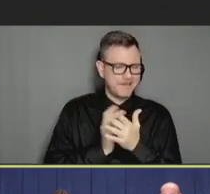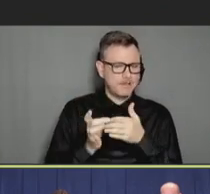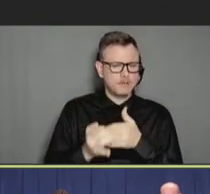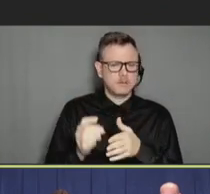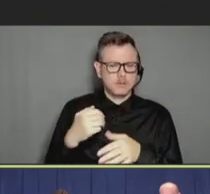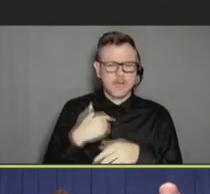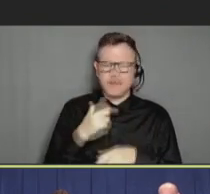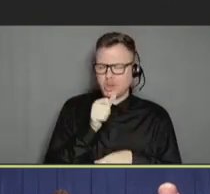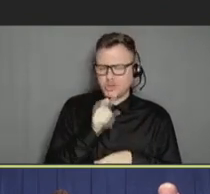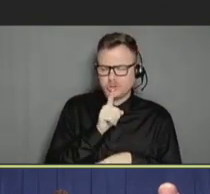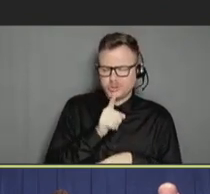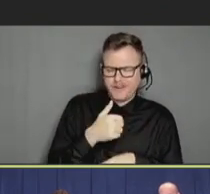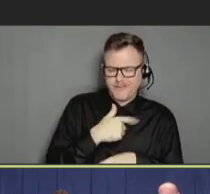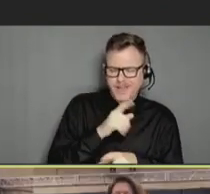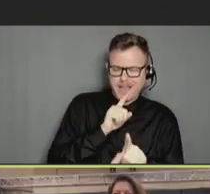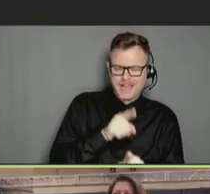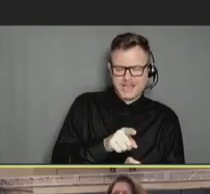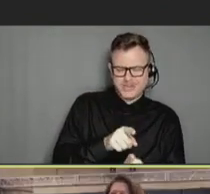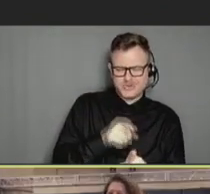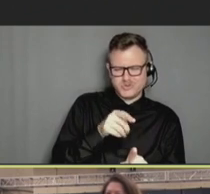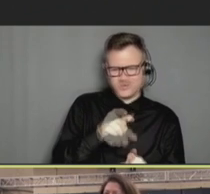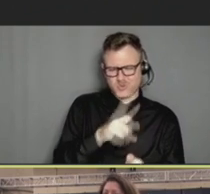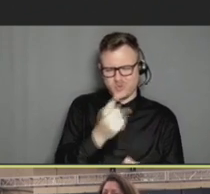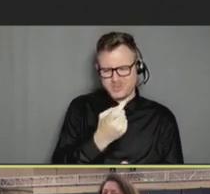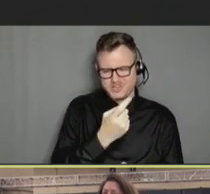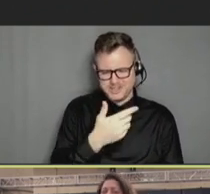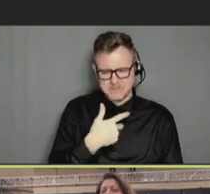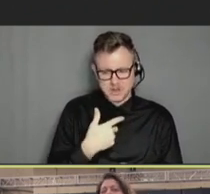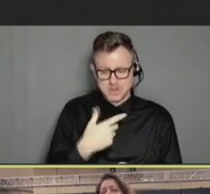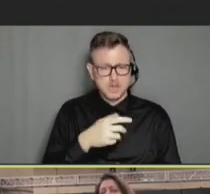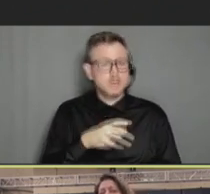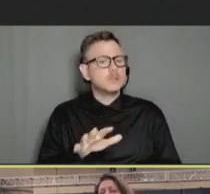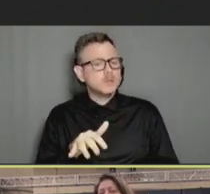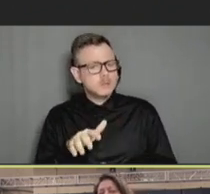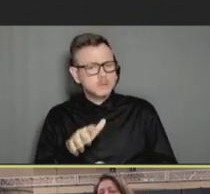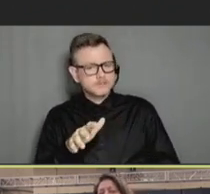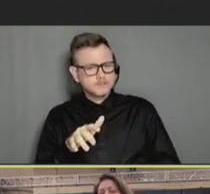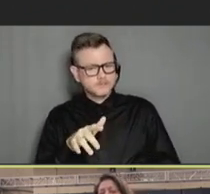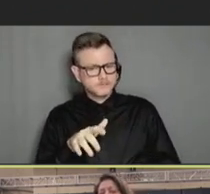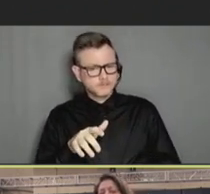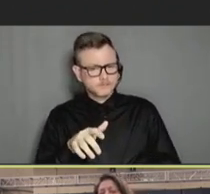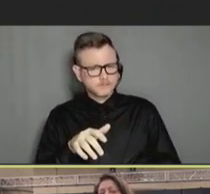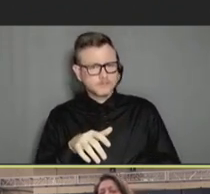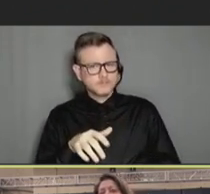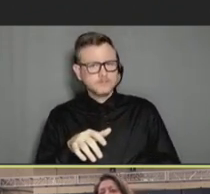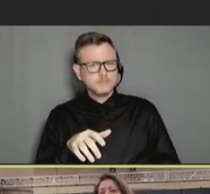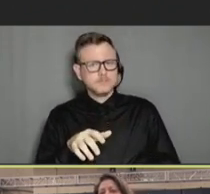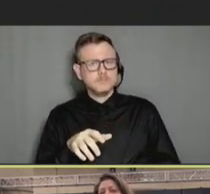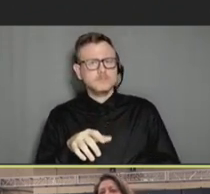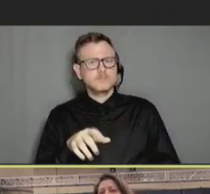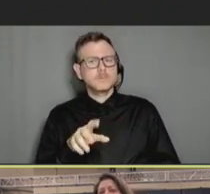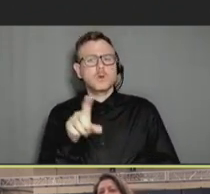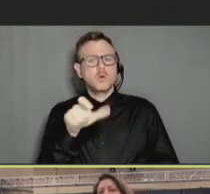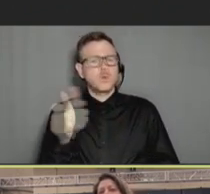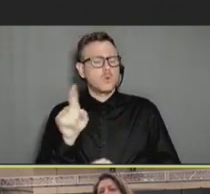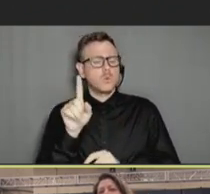if I answered your question or not, that's where my head went well. Ann Aikin: Well -- and the other question was, is there something we can give to help